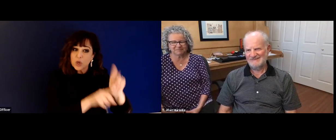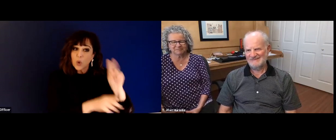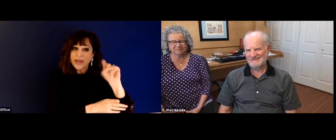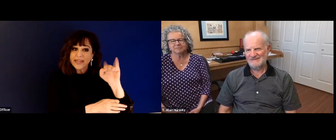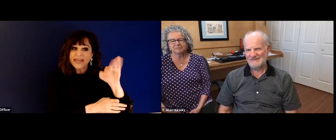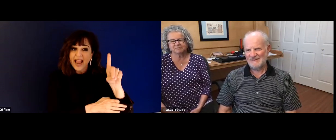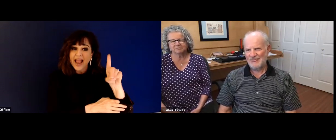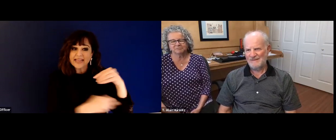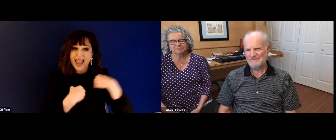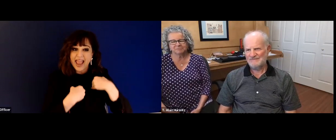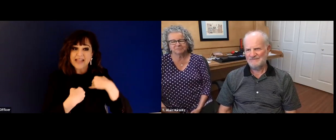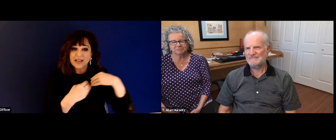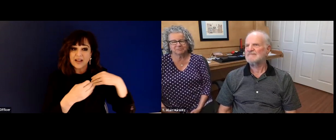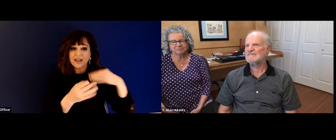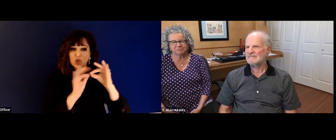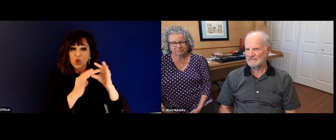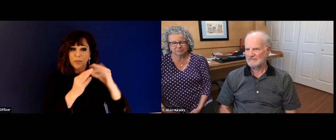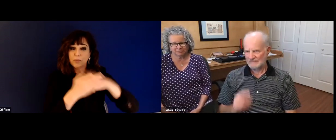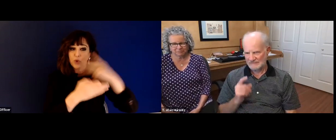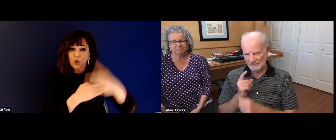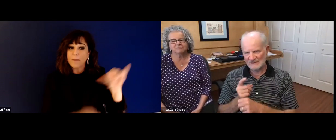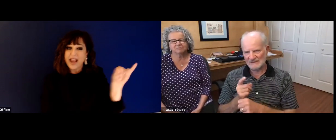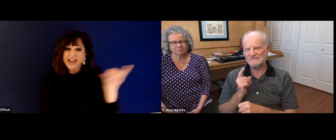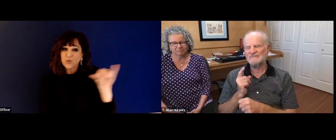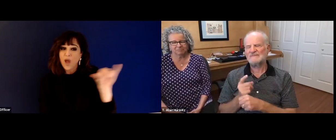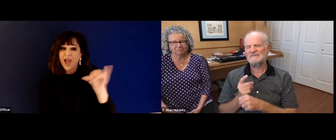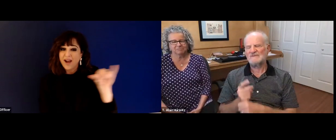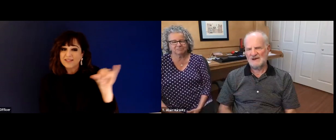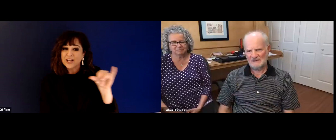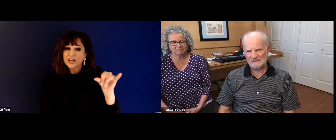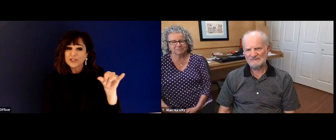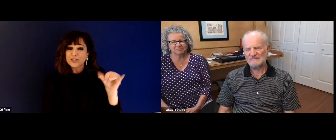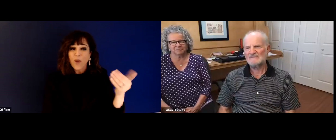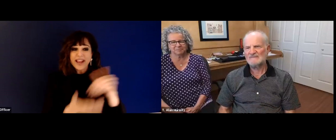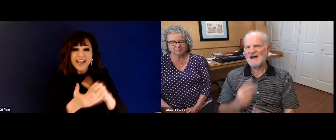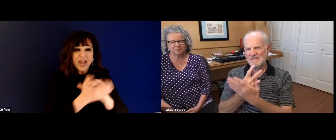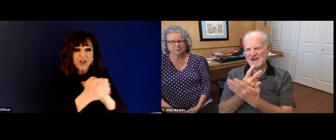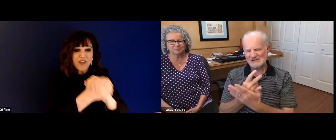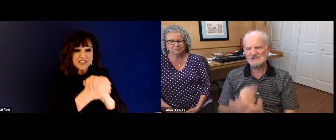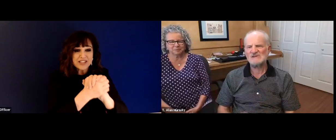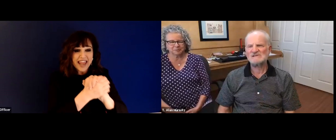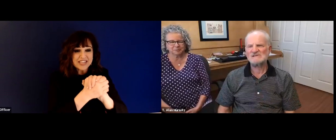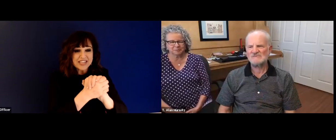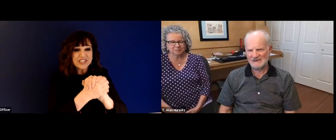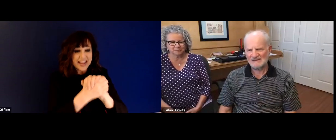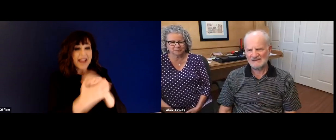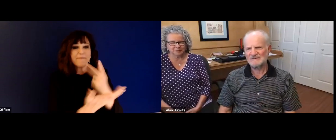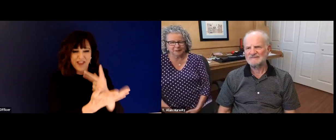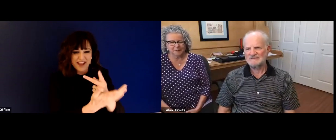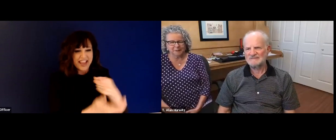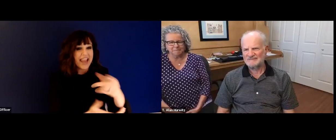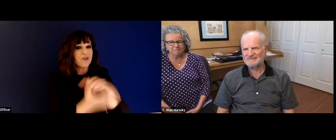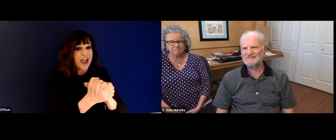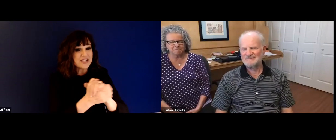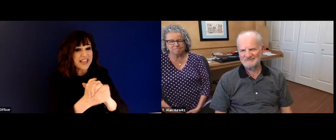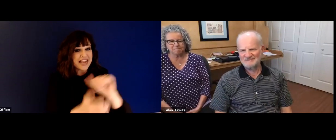interpreter, potentially, who are watching that movie, there's already a program they're established, and also anti ID as